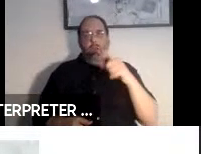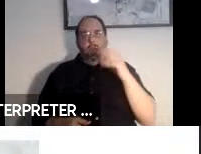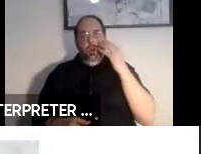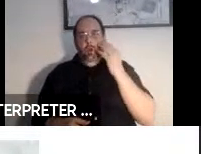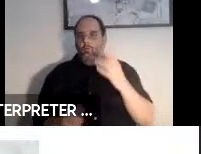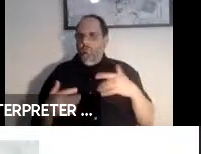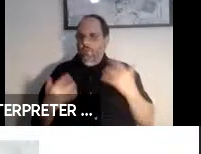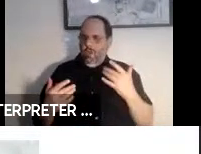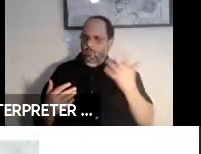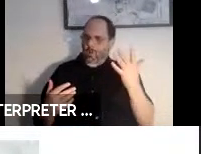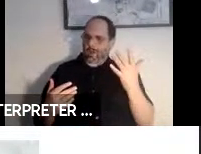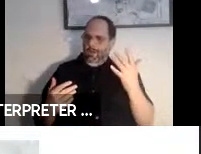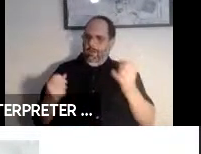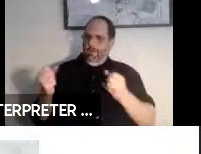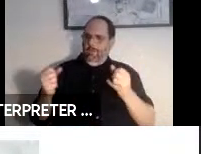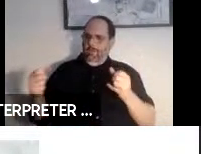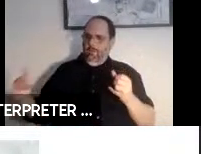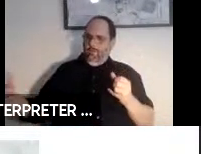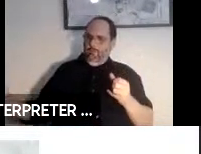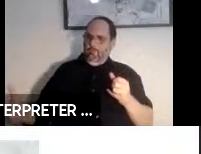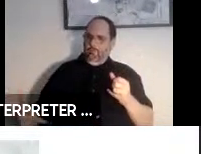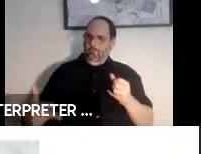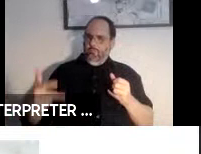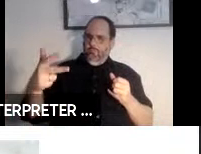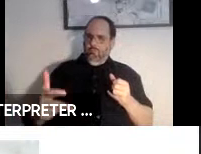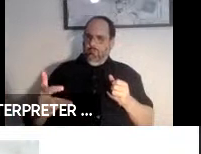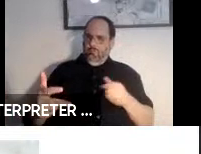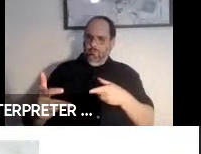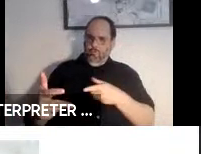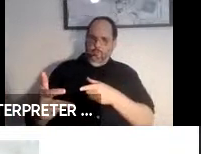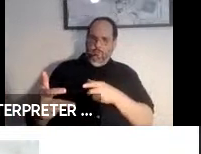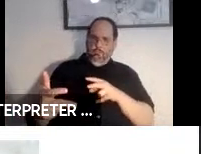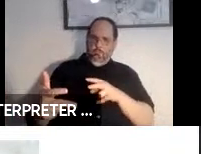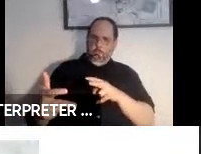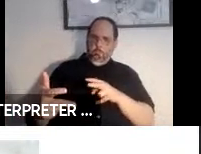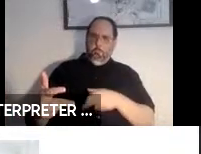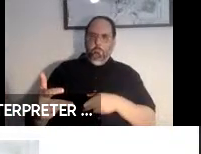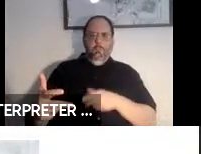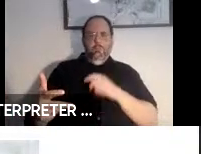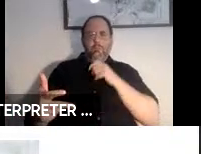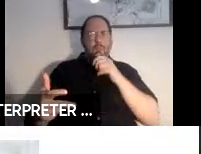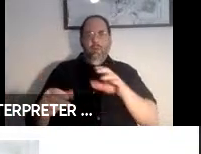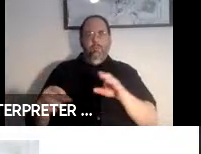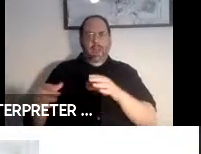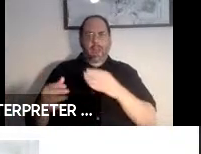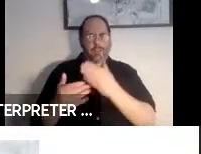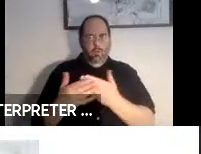on. So if an autonomous vehicles is behaving is not behaving well and it is pulling up to a curb,